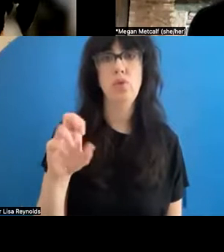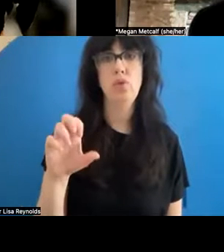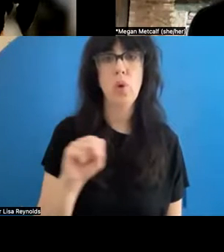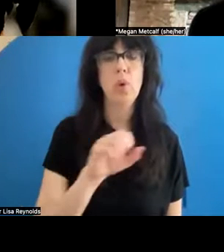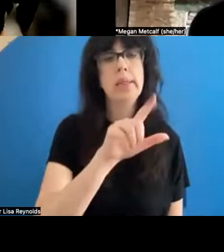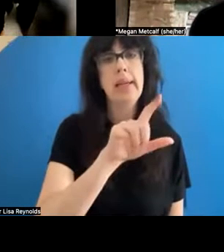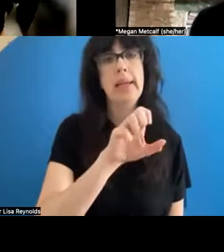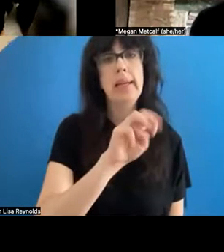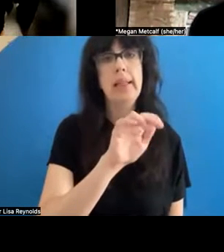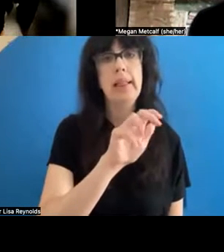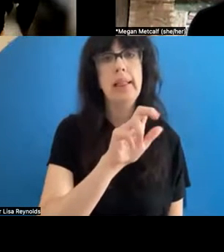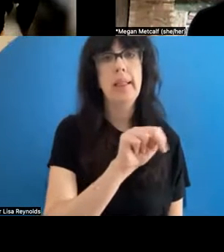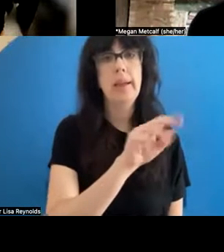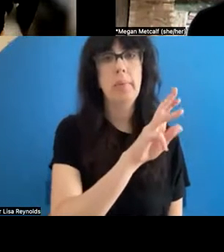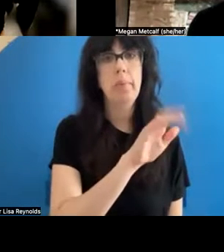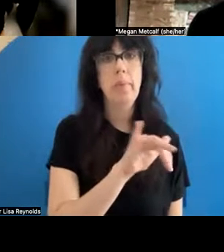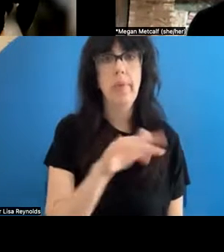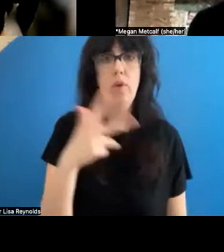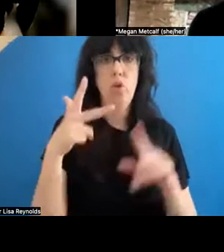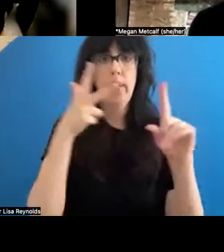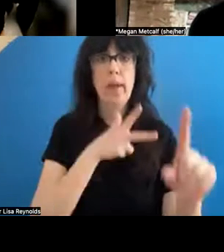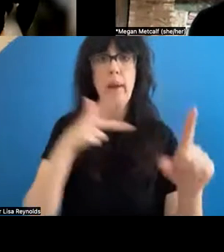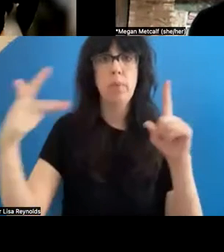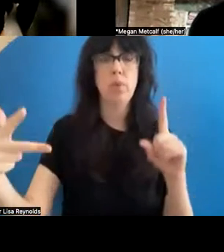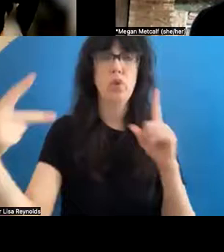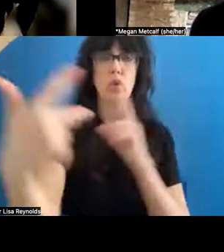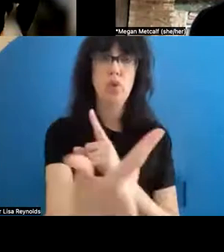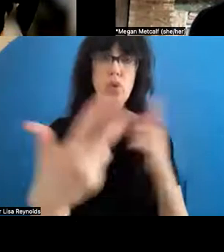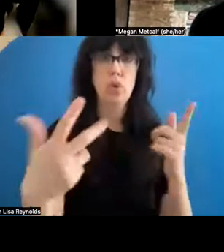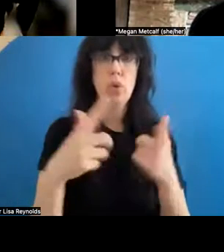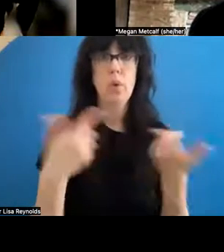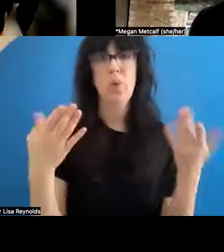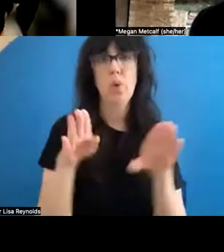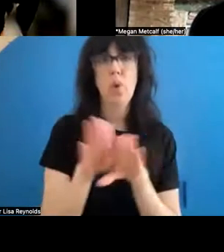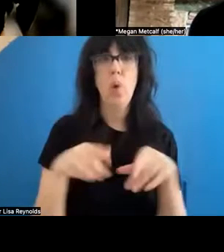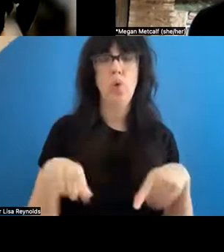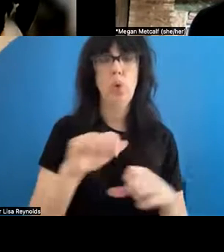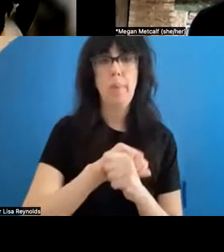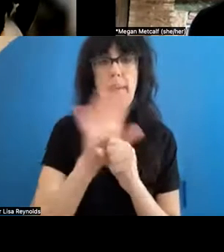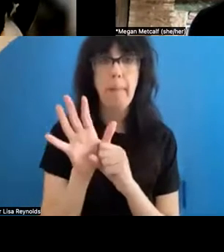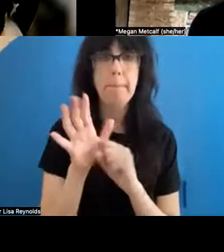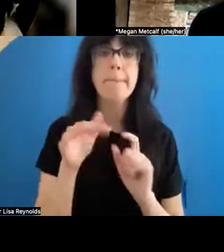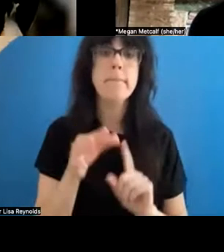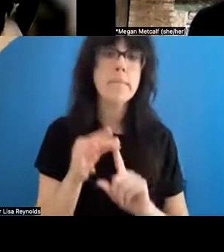Jones and [Name], and that was a camera shoot. That was amazing. It was during the pandemic, so